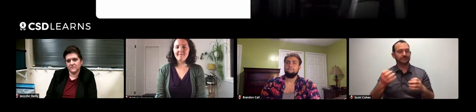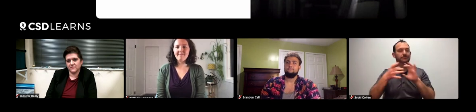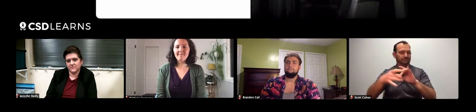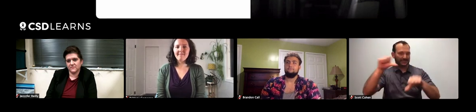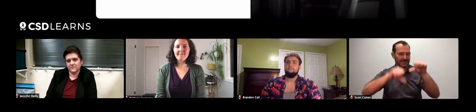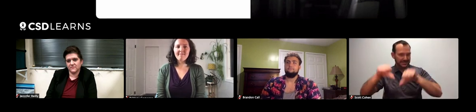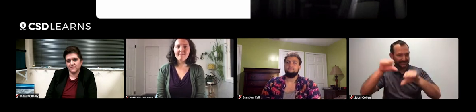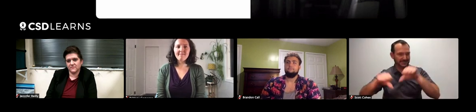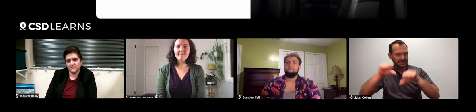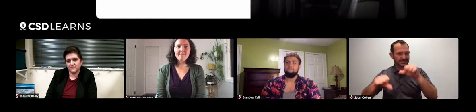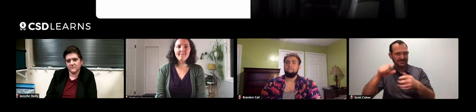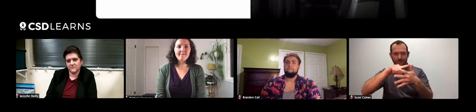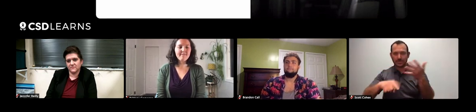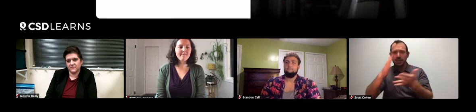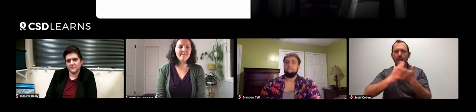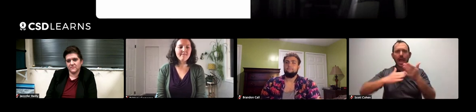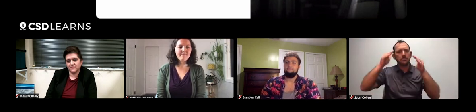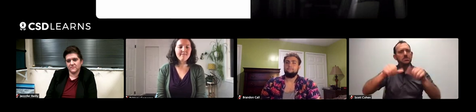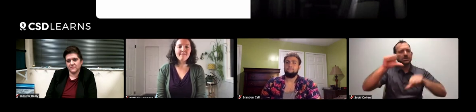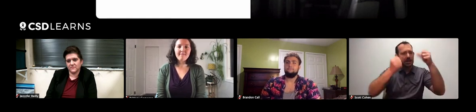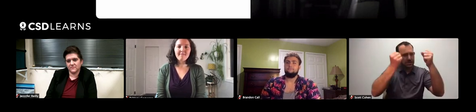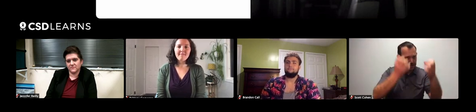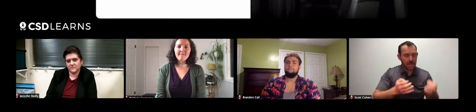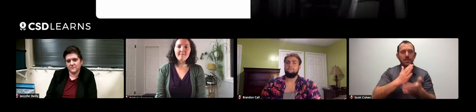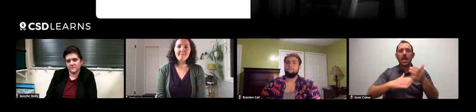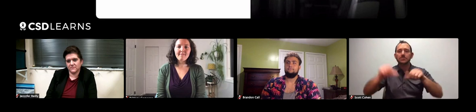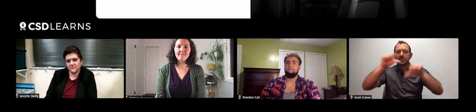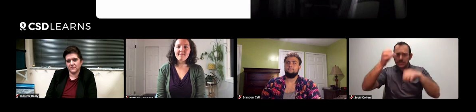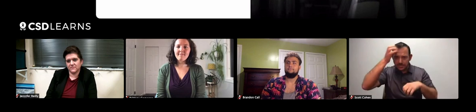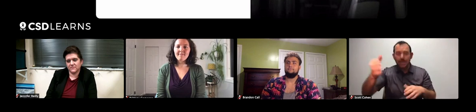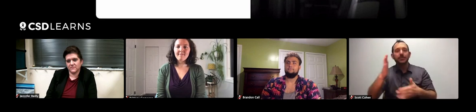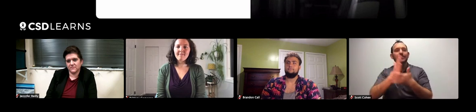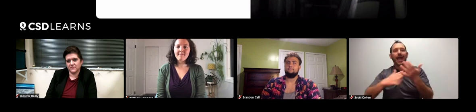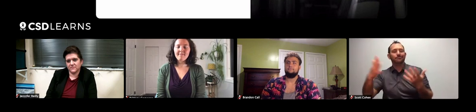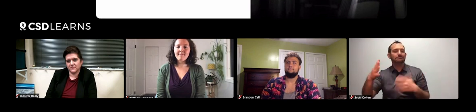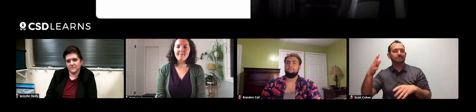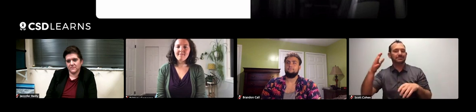having to do with science as a subject. Some are science concepts, some are just signs in science,